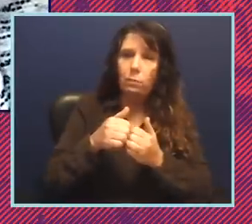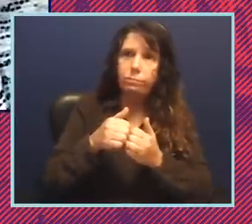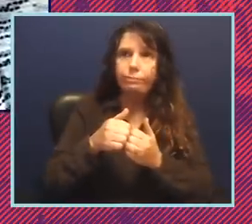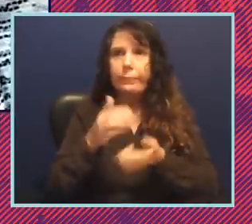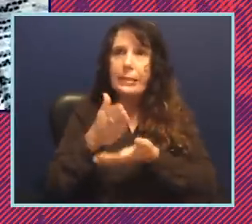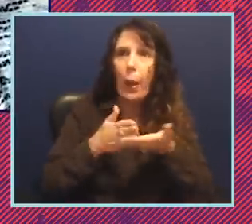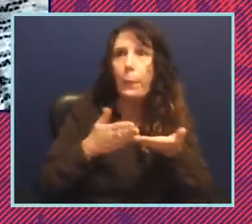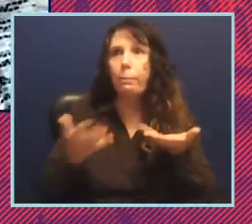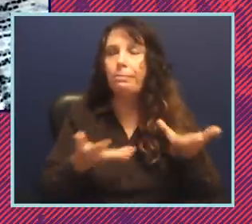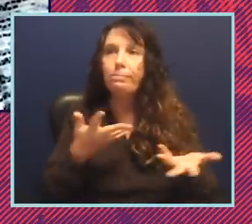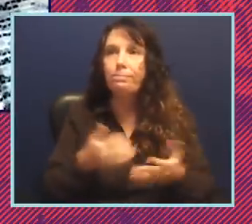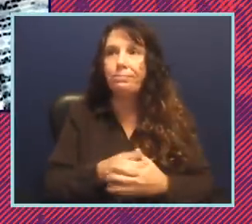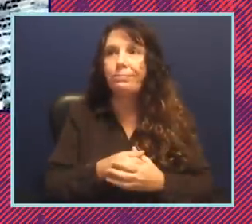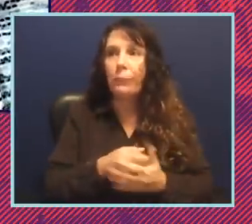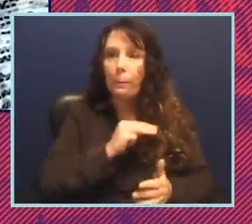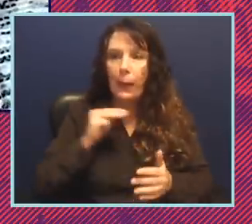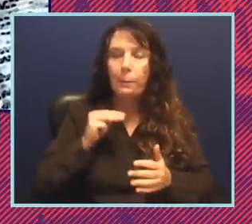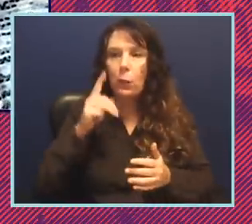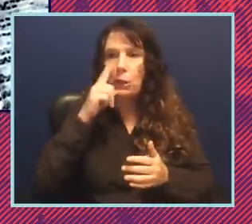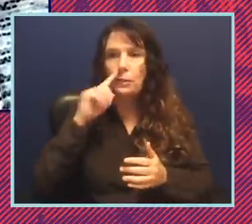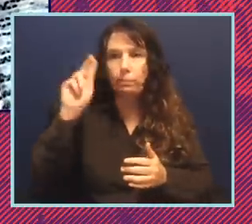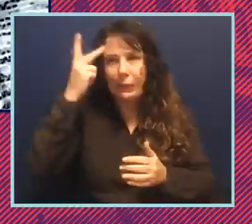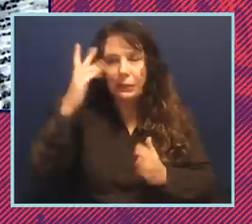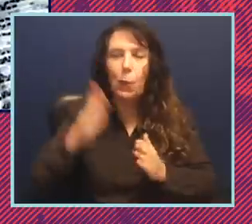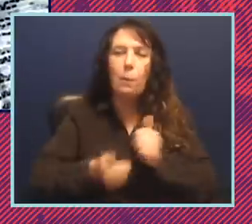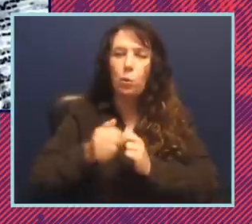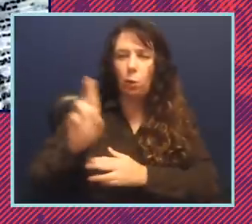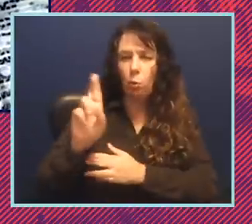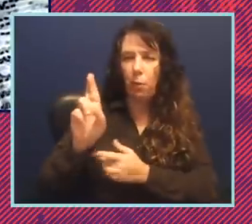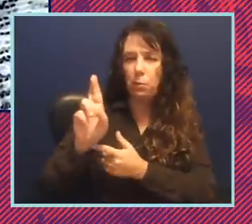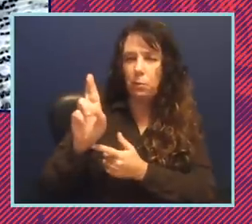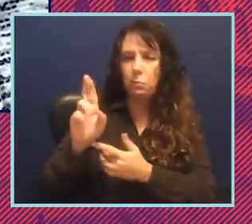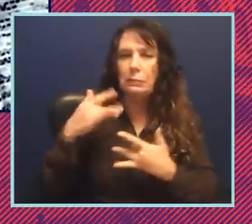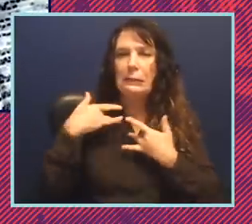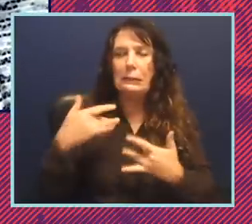the members of the body politic, mostly Republicans being unhappy with what